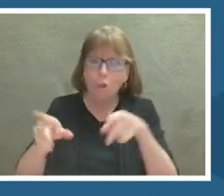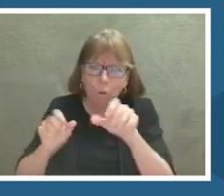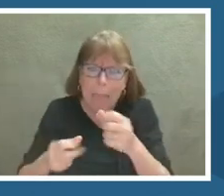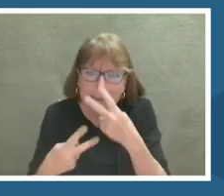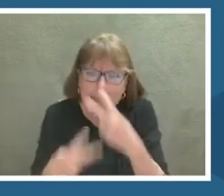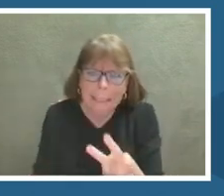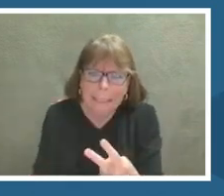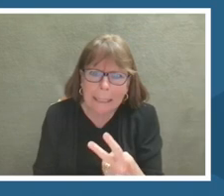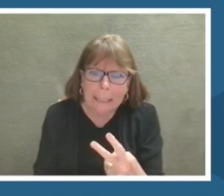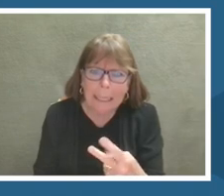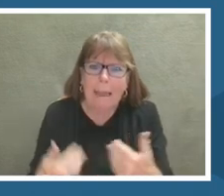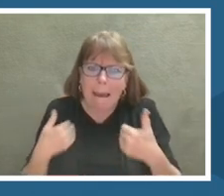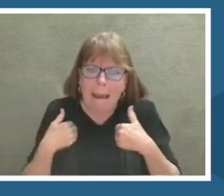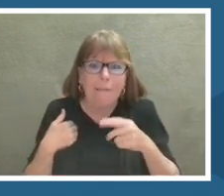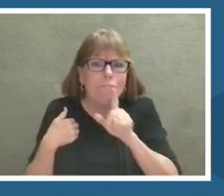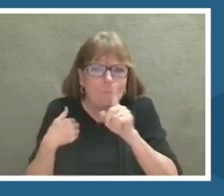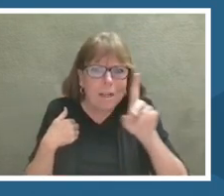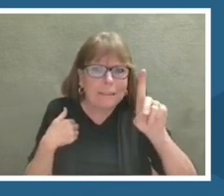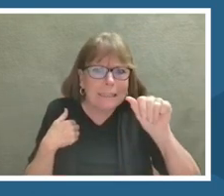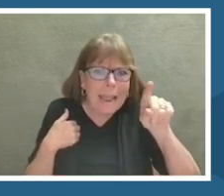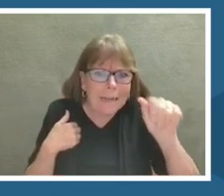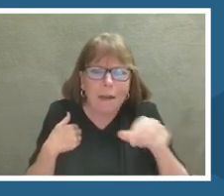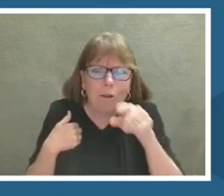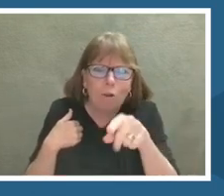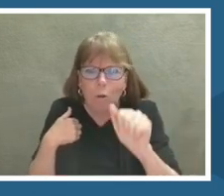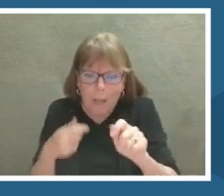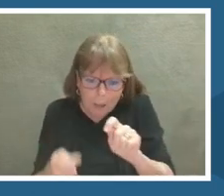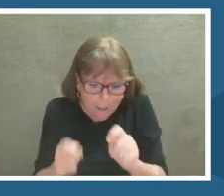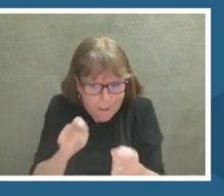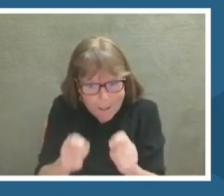the real data to make your own visualization of the cosmos.